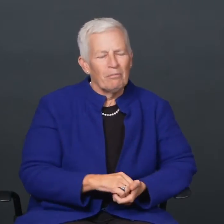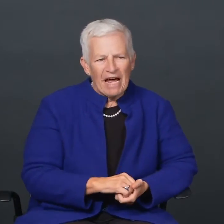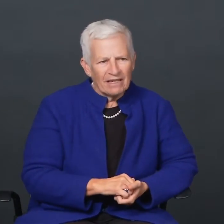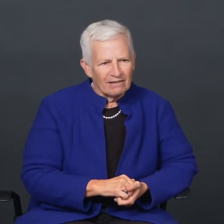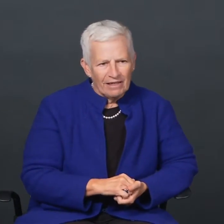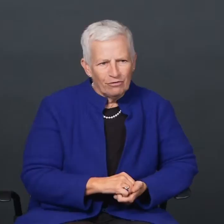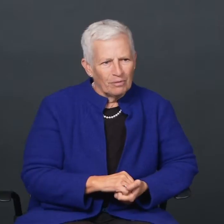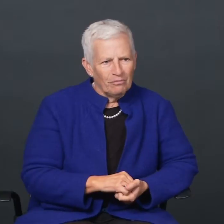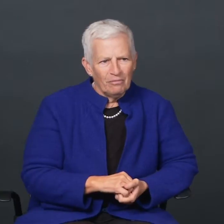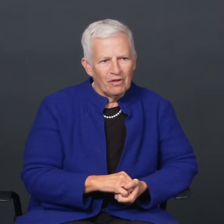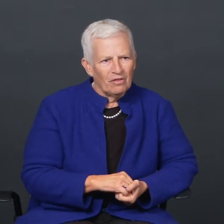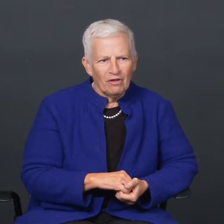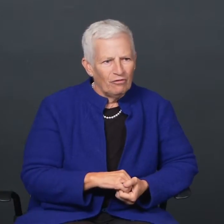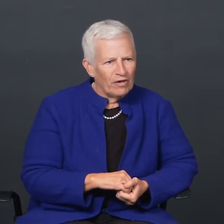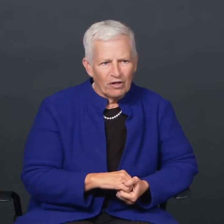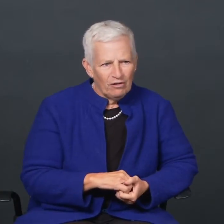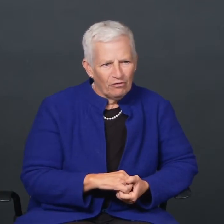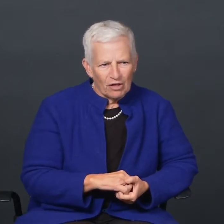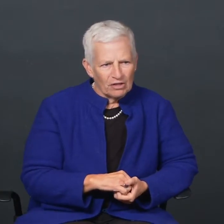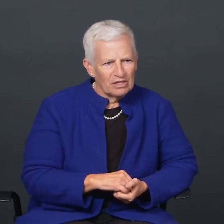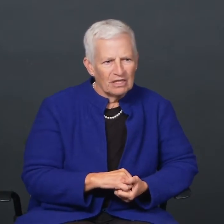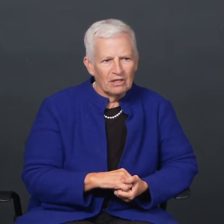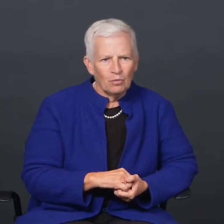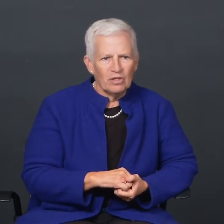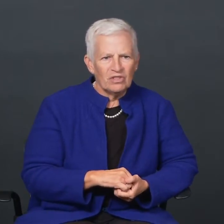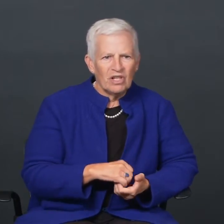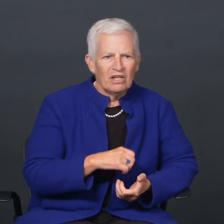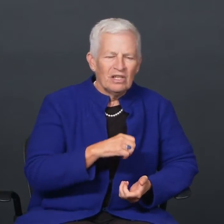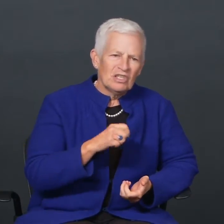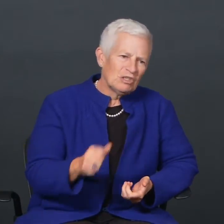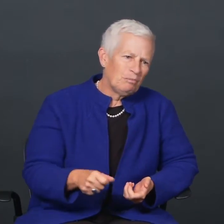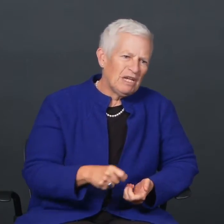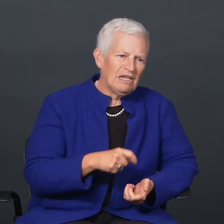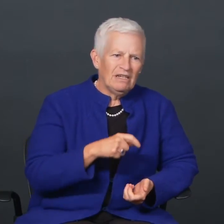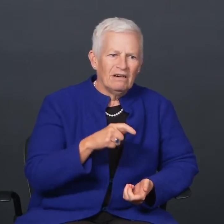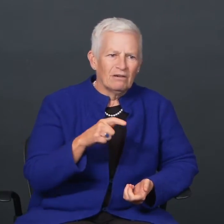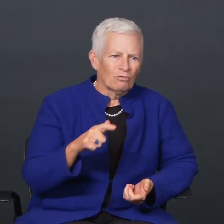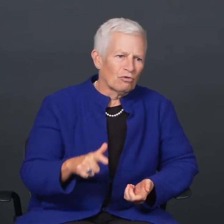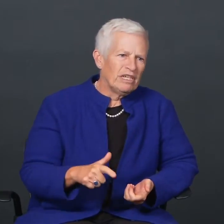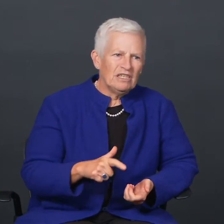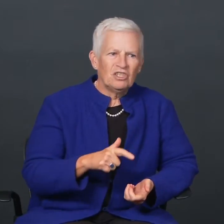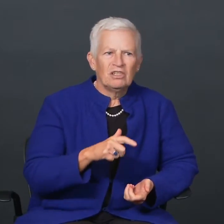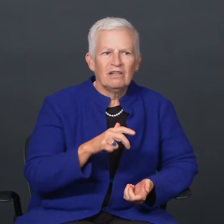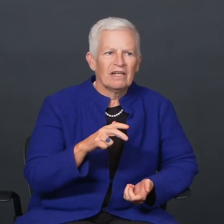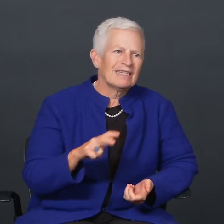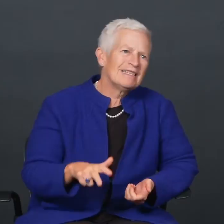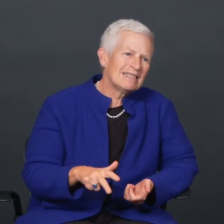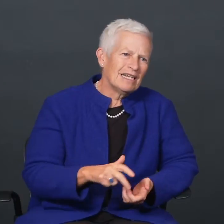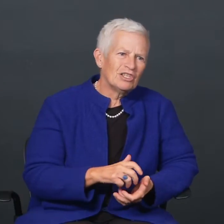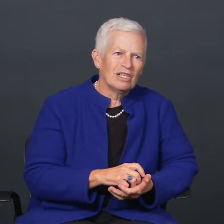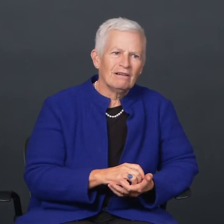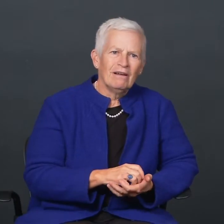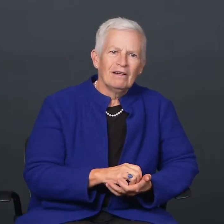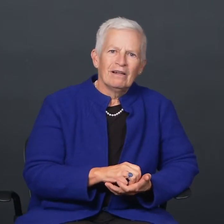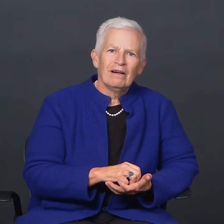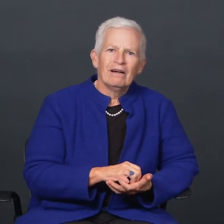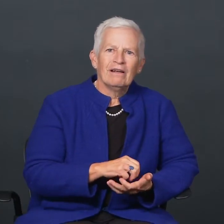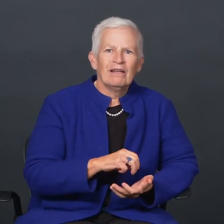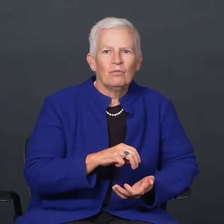dramatically from the very first. It was speed, reach, extension.